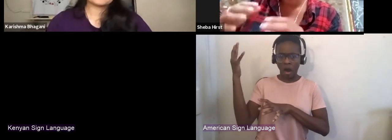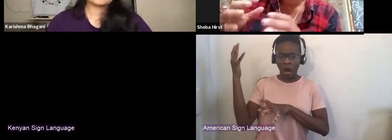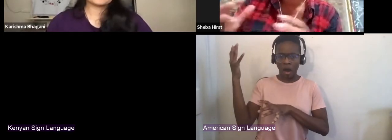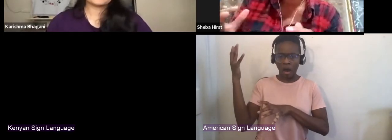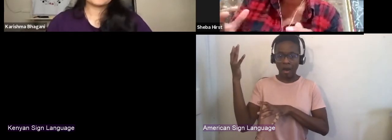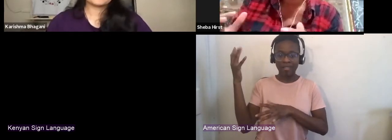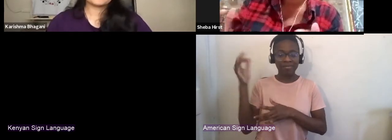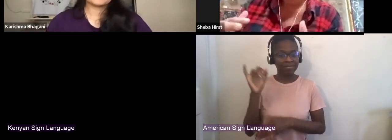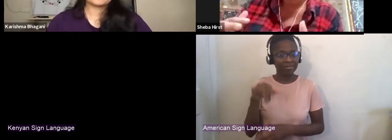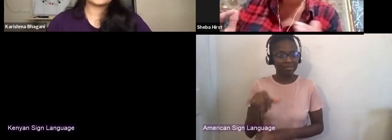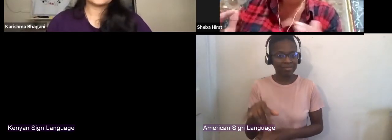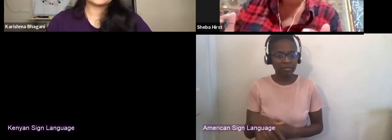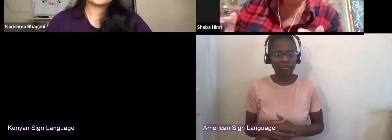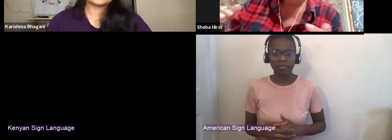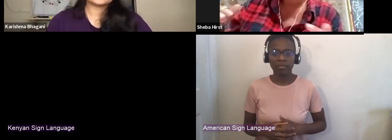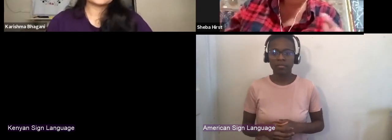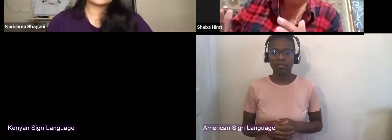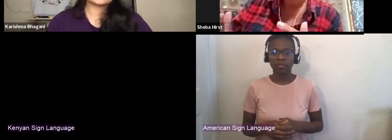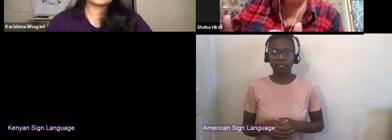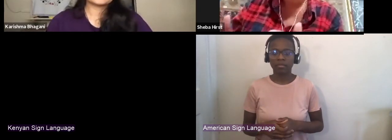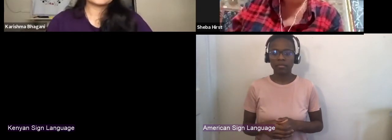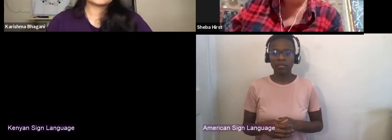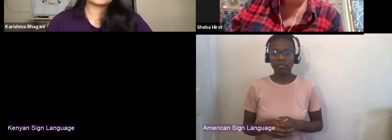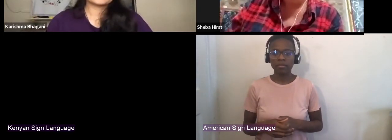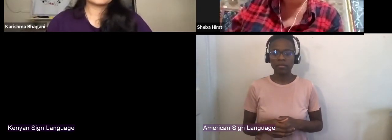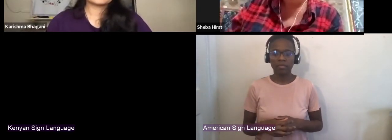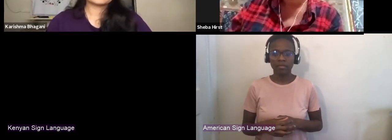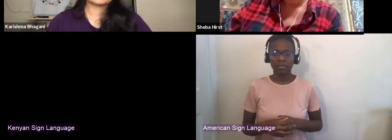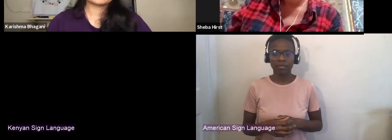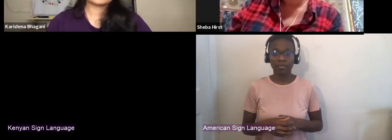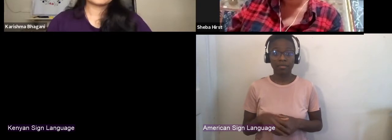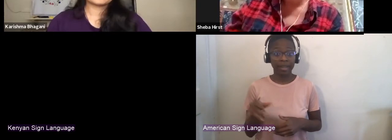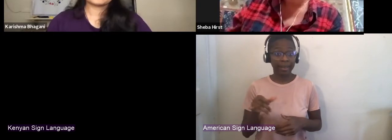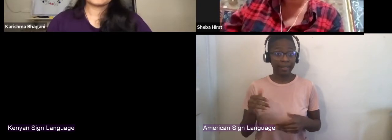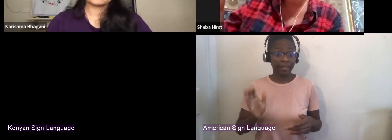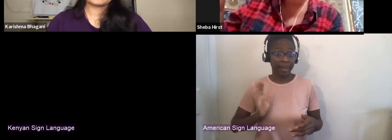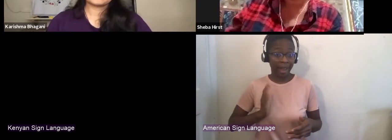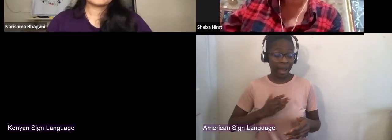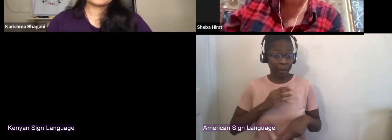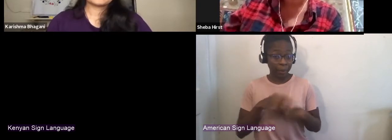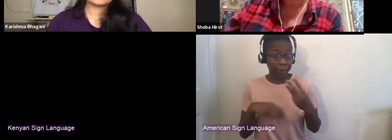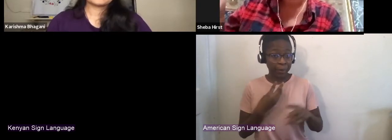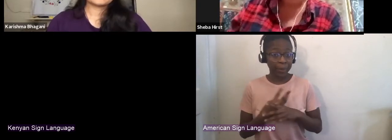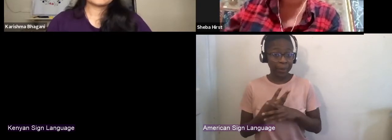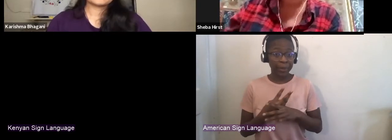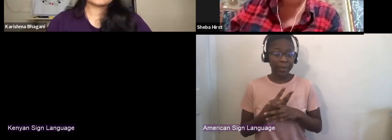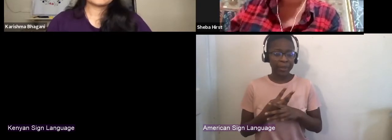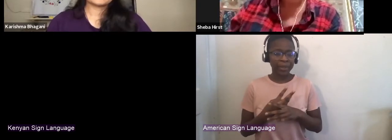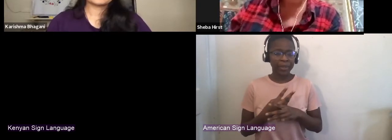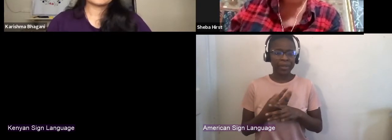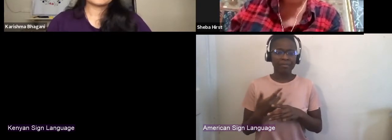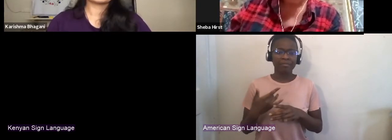in a smaller context, like ours things have been done in a very exact particular way.